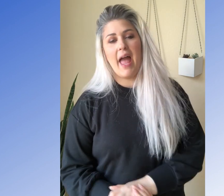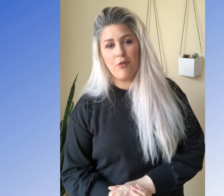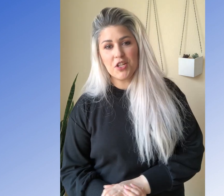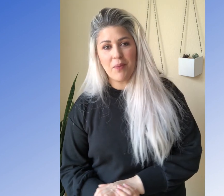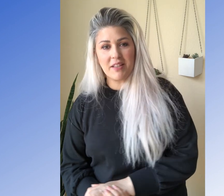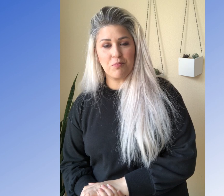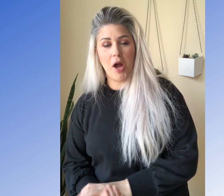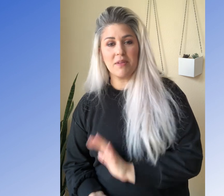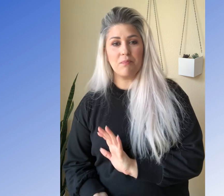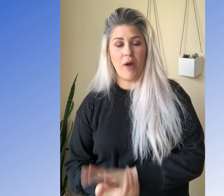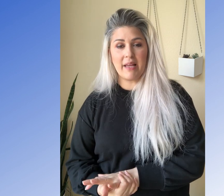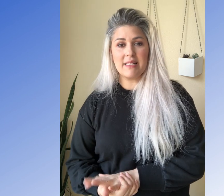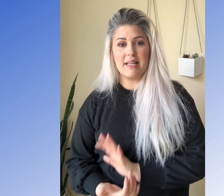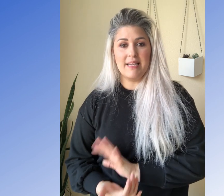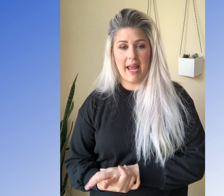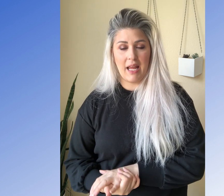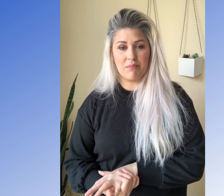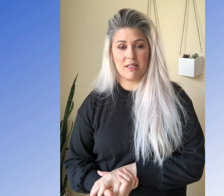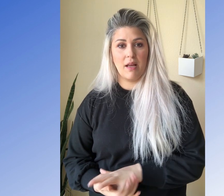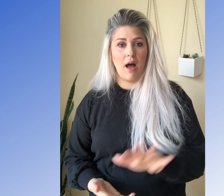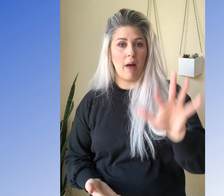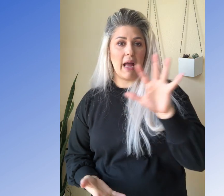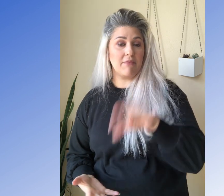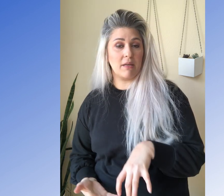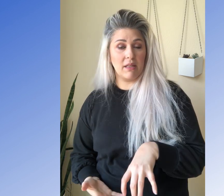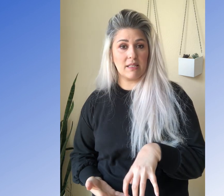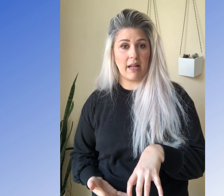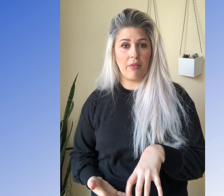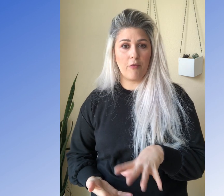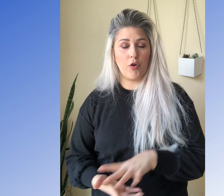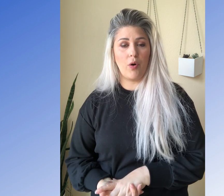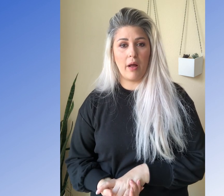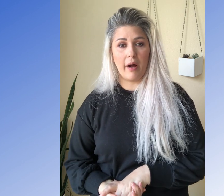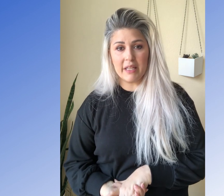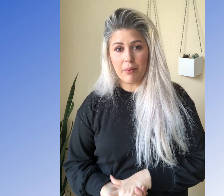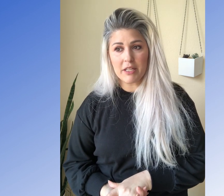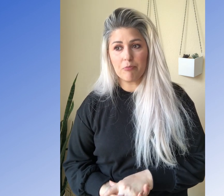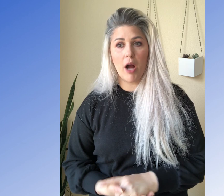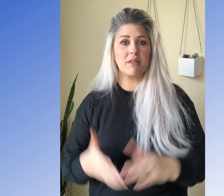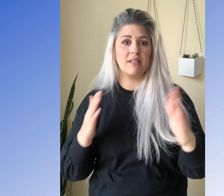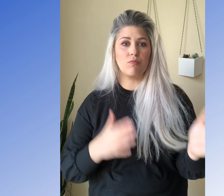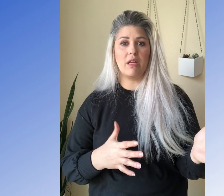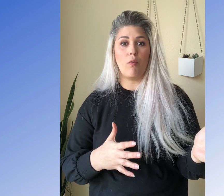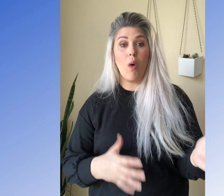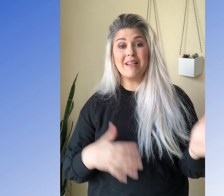Head over to the practice prompt and practice names. Um, I have some listed out there for you in the practice prompt. It says, week one,